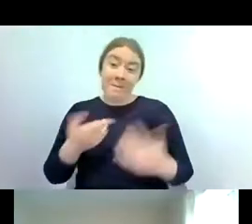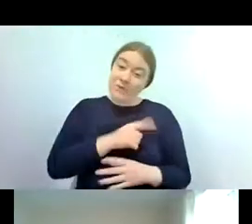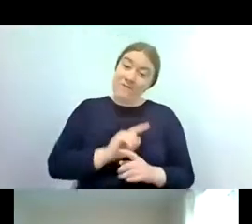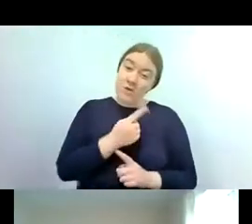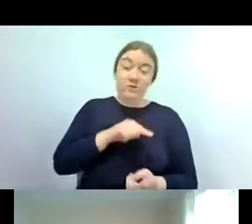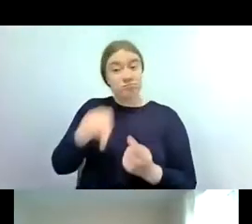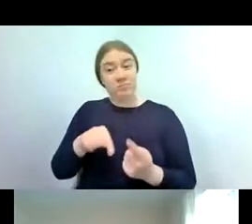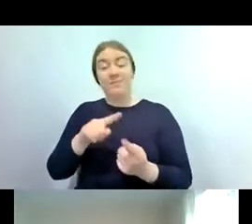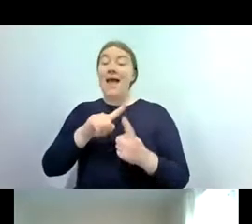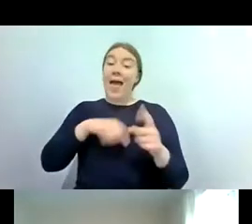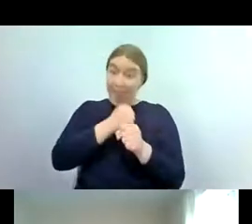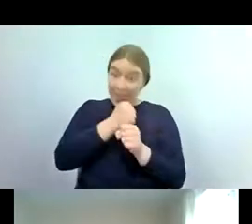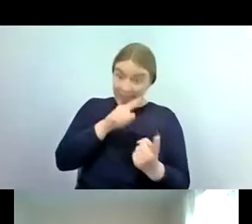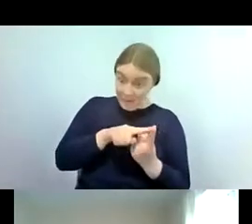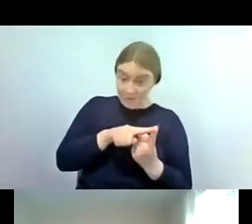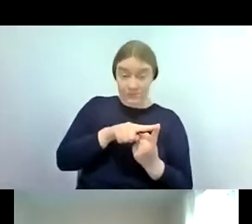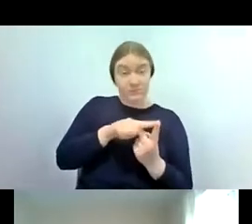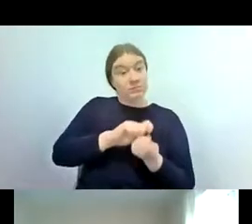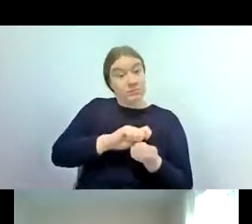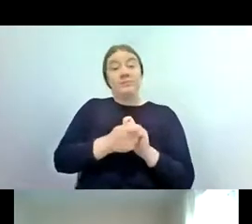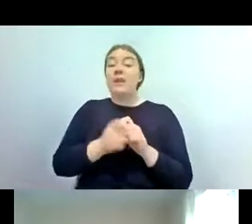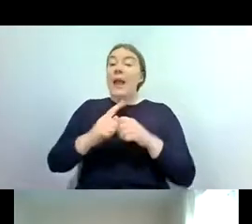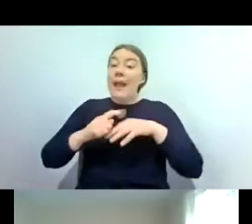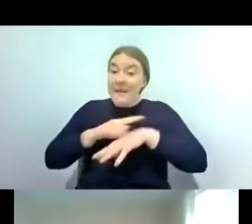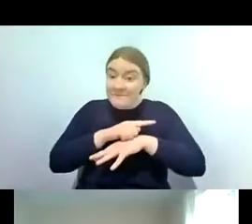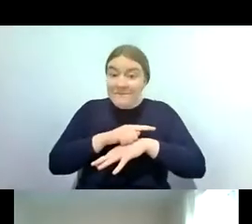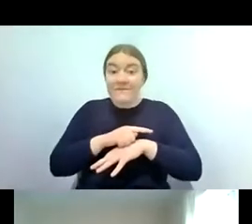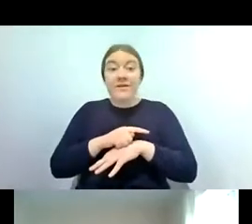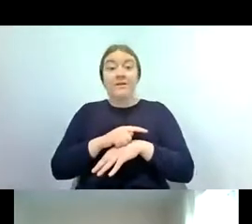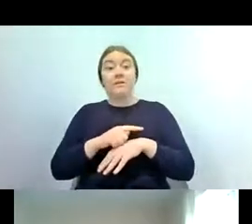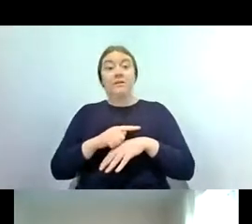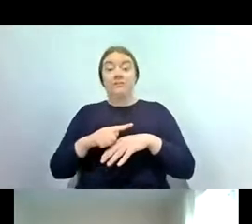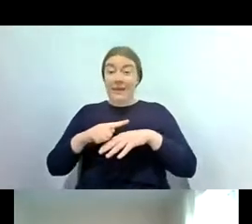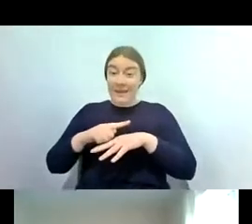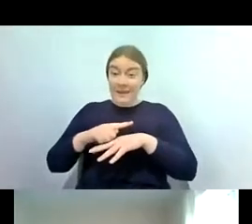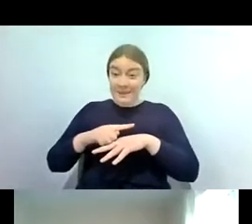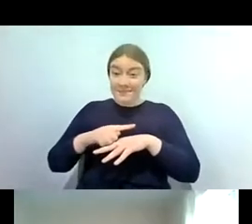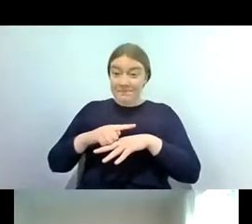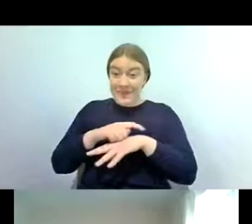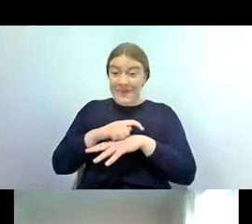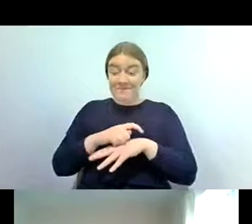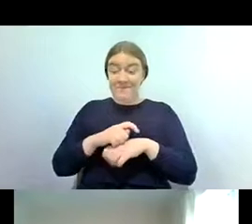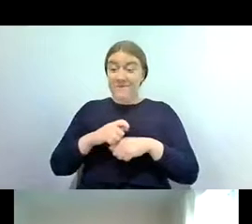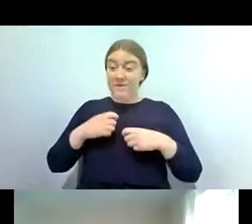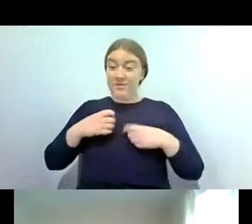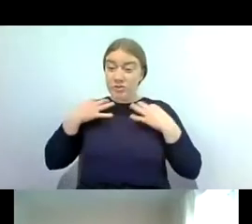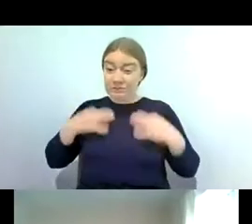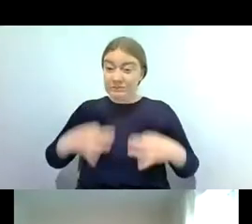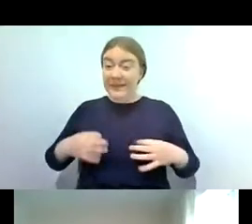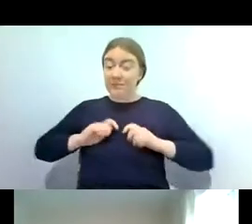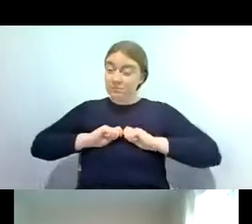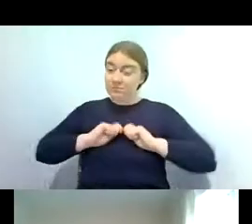these eggs hatch into a nymph these nymphs um molt multiple times up to 50 for some species